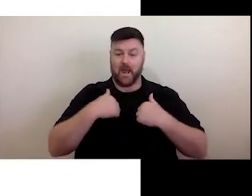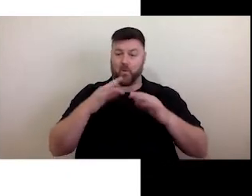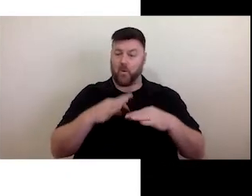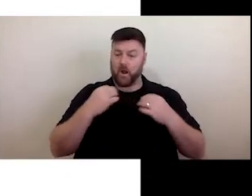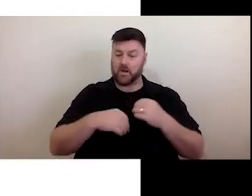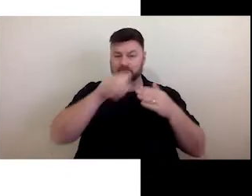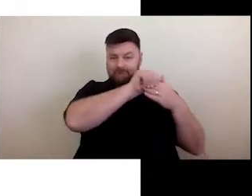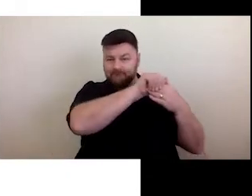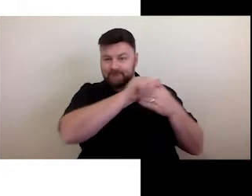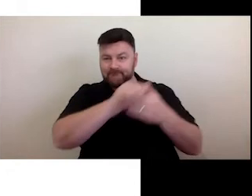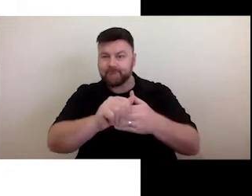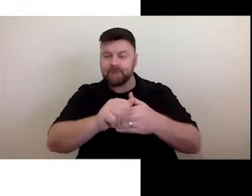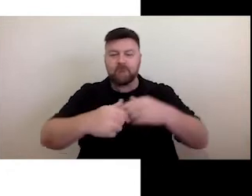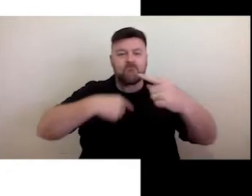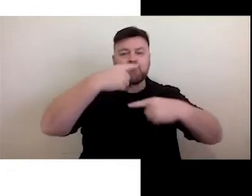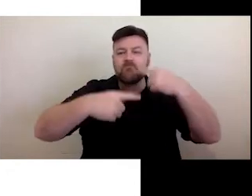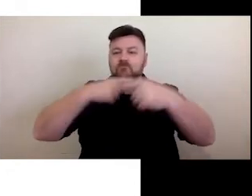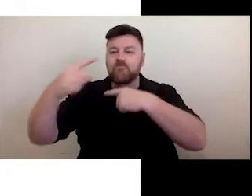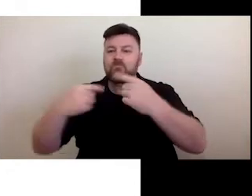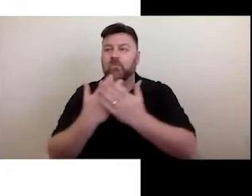fields of Arts and Disability.